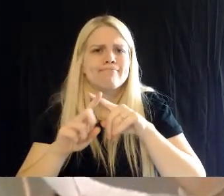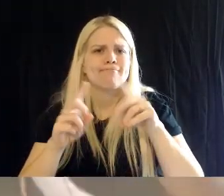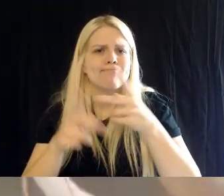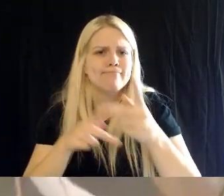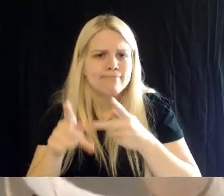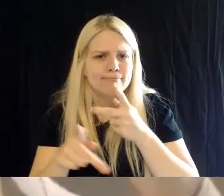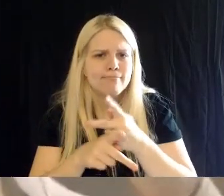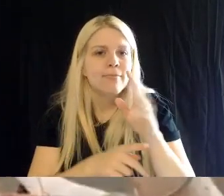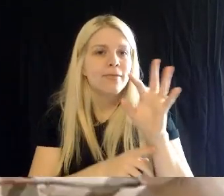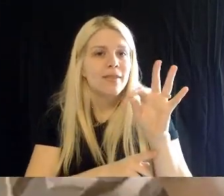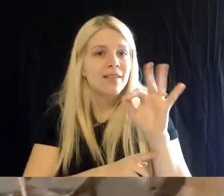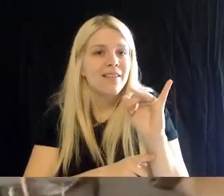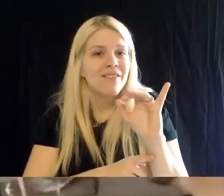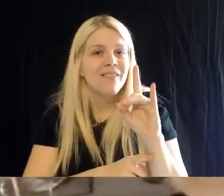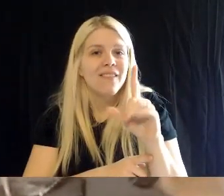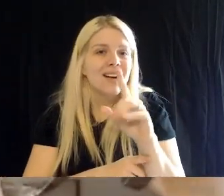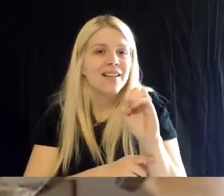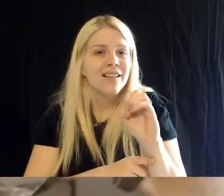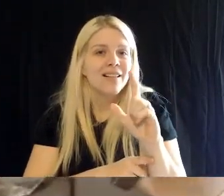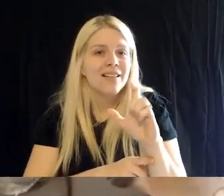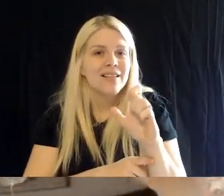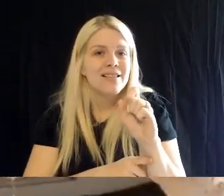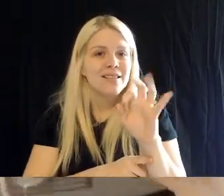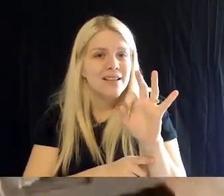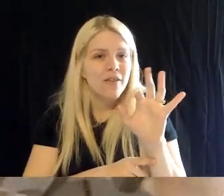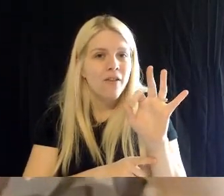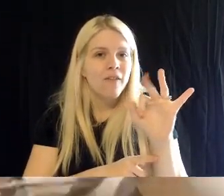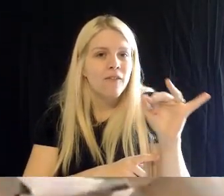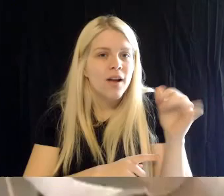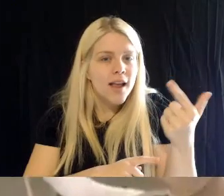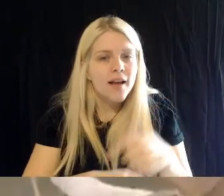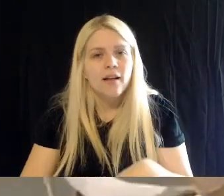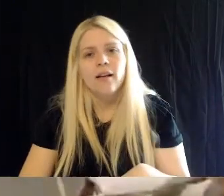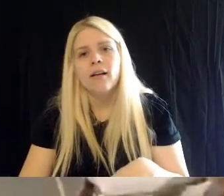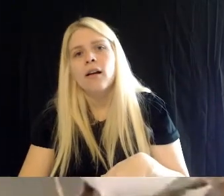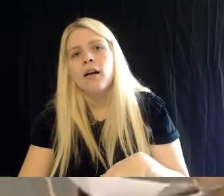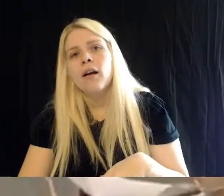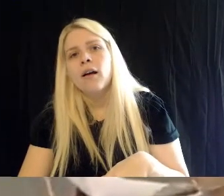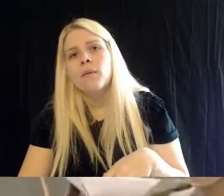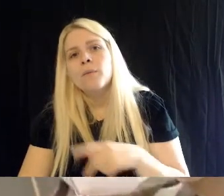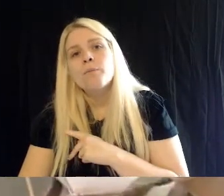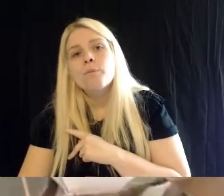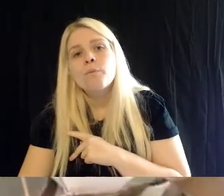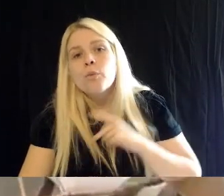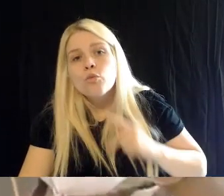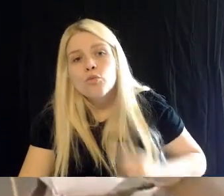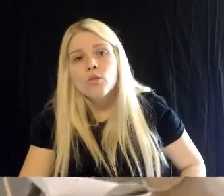norfolk pines, and some princess ferns. They're all going to be in the